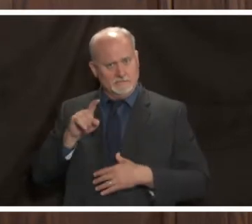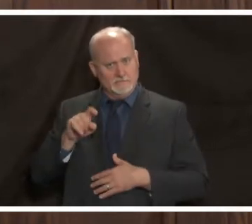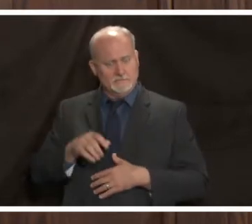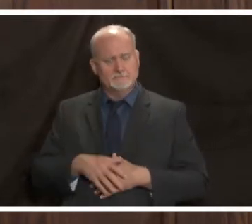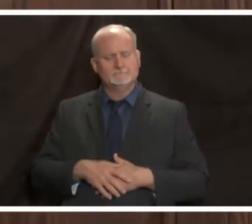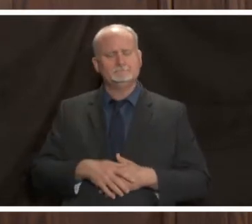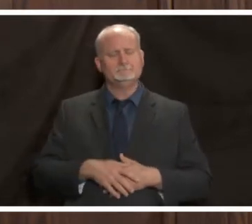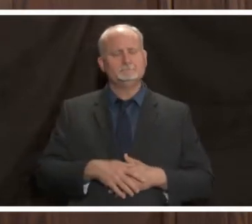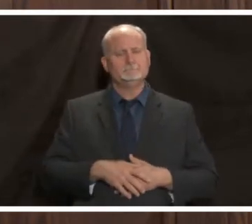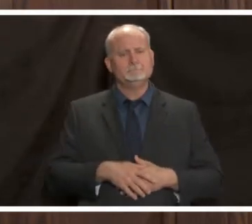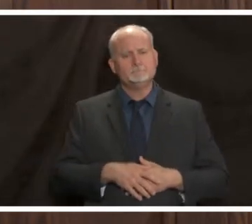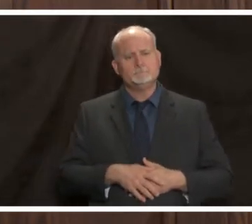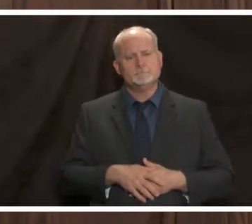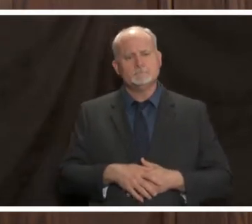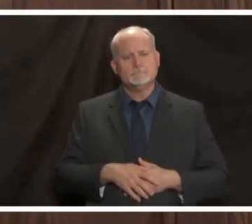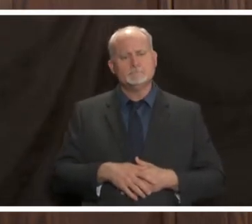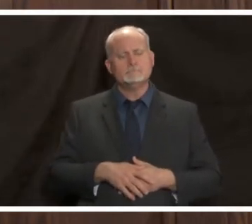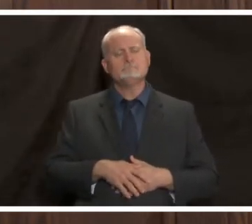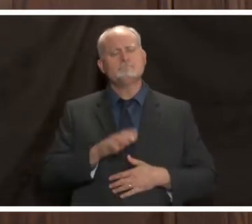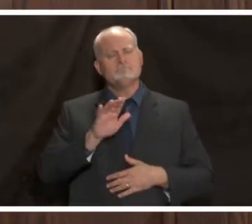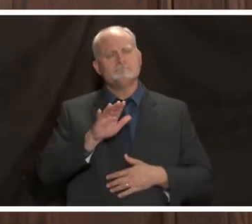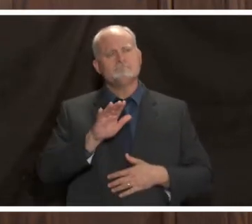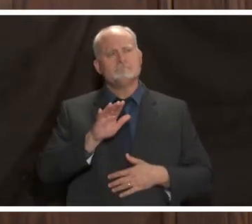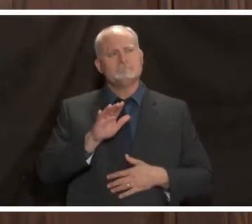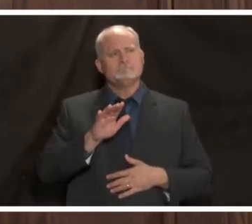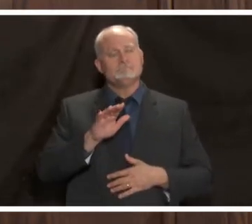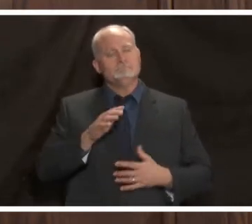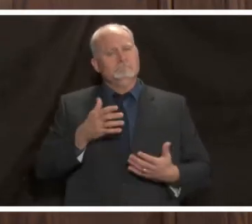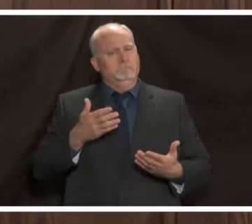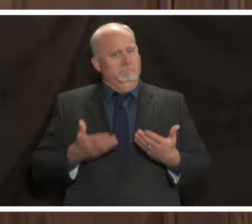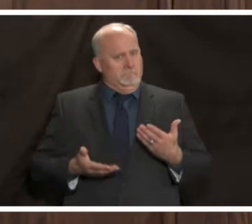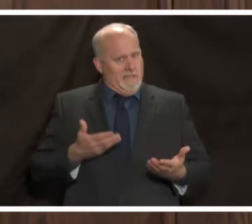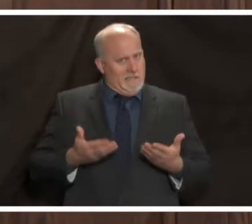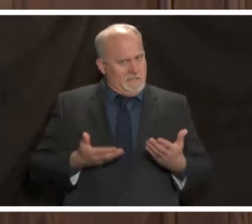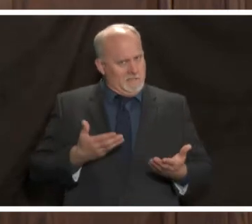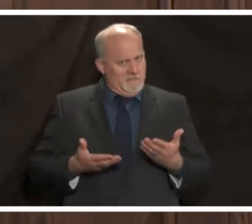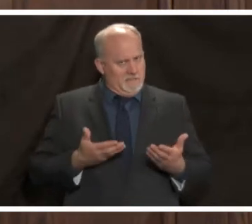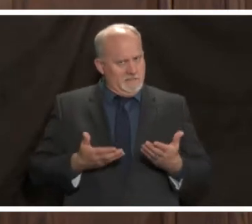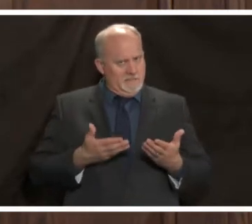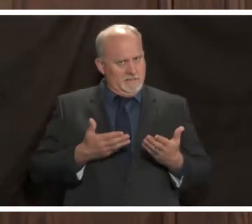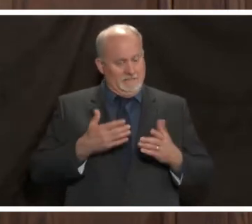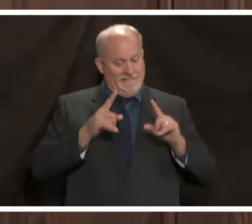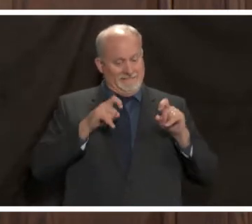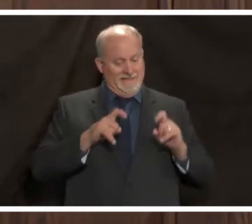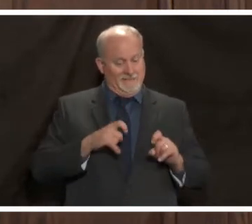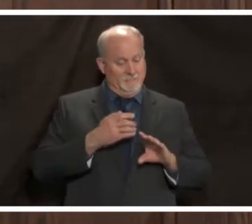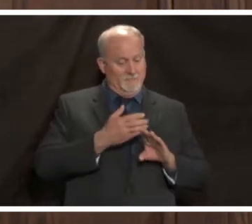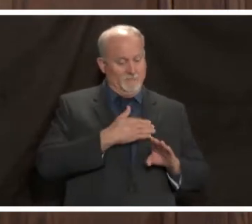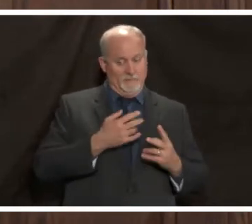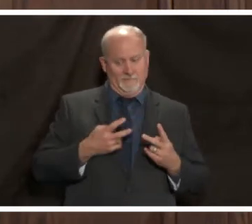it is perhaps helpful but i wouldn't say it's as good as we might imagine